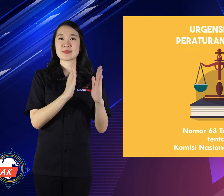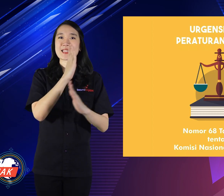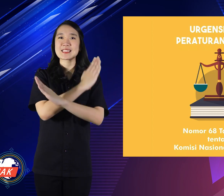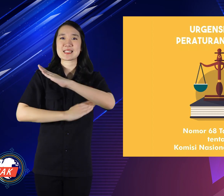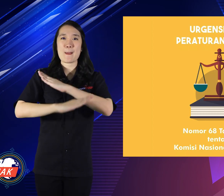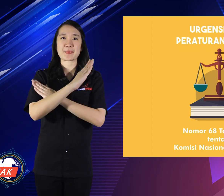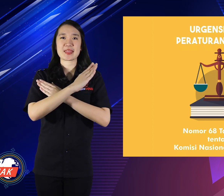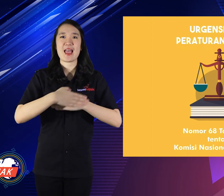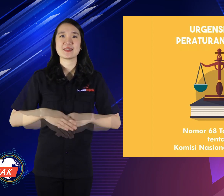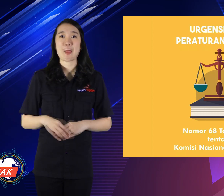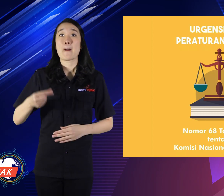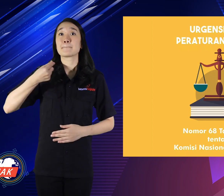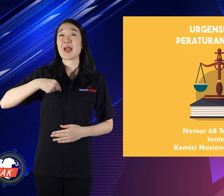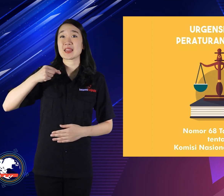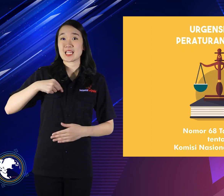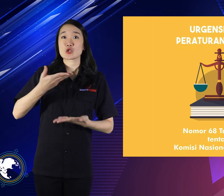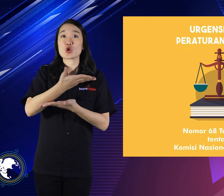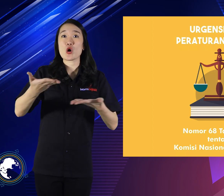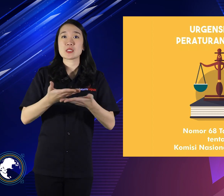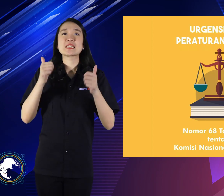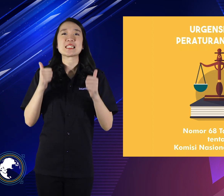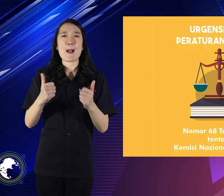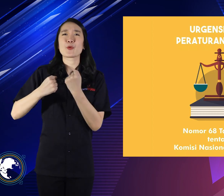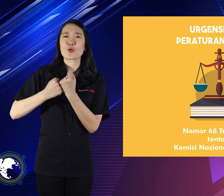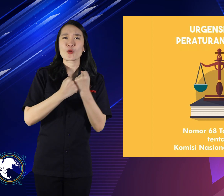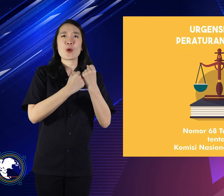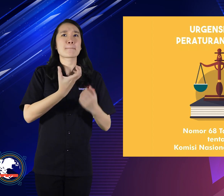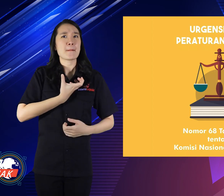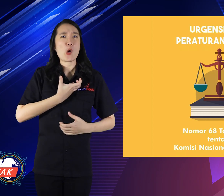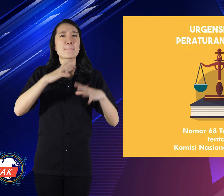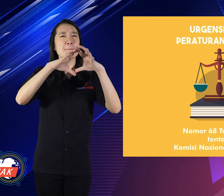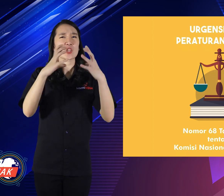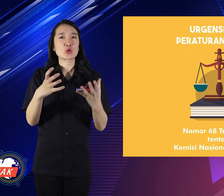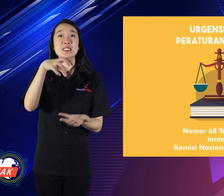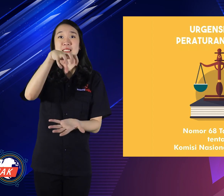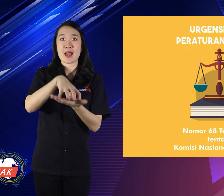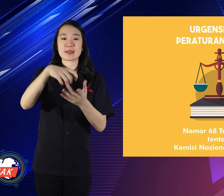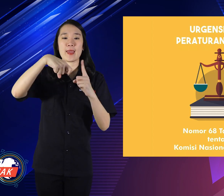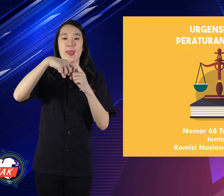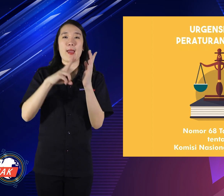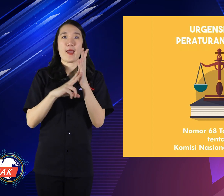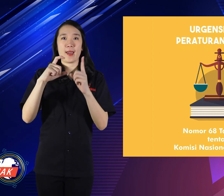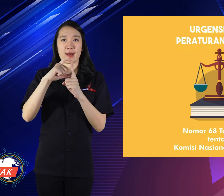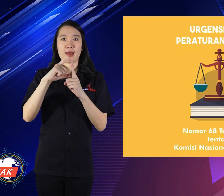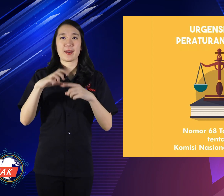Because a silent body means muscle too silent, metabolism is also less active.